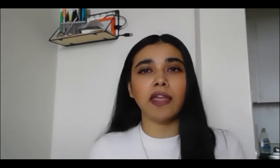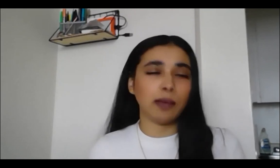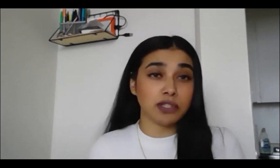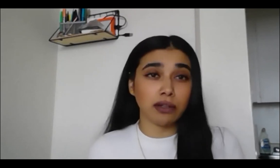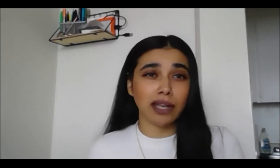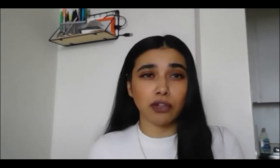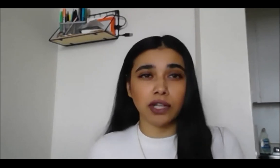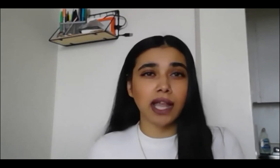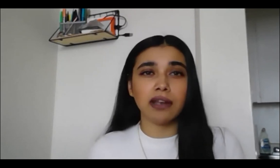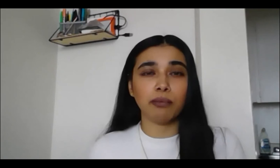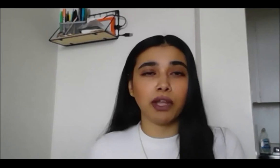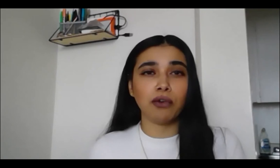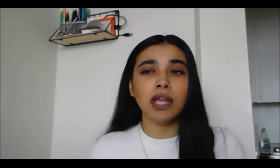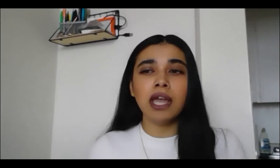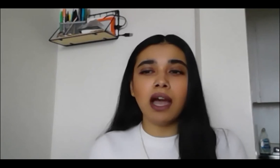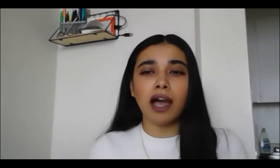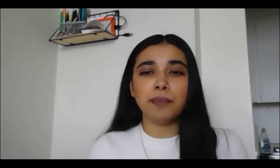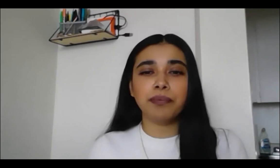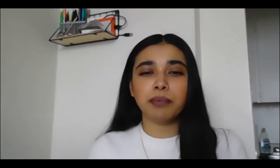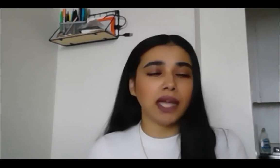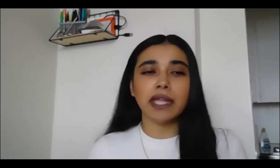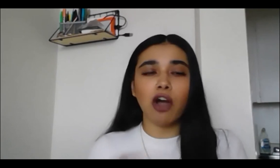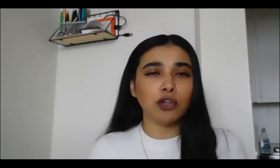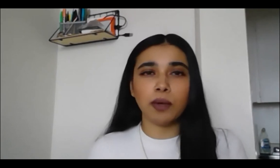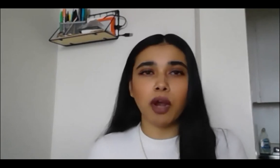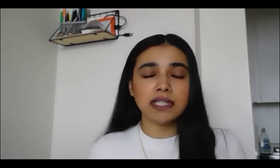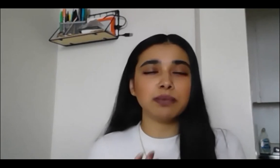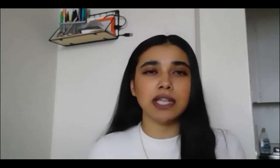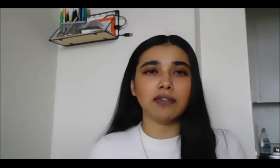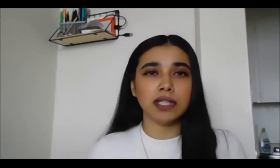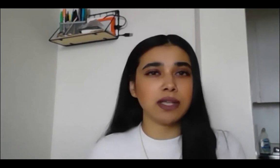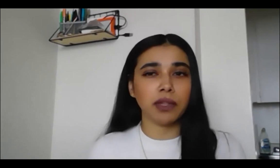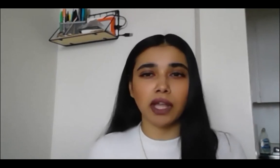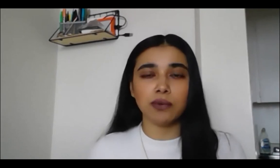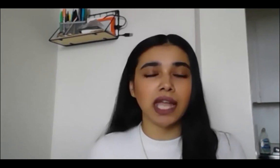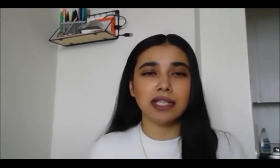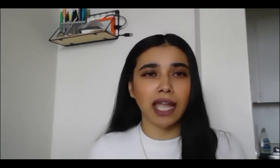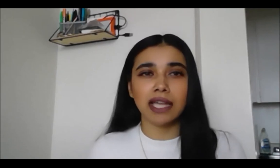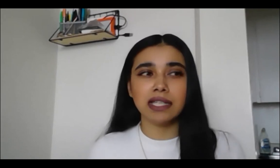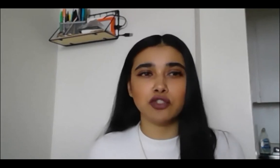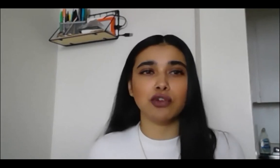and I think I'm still kind of learning that on my own. But yeah, it's like an ongoing process but definitely something that goes hand-in-hand and